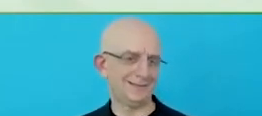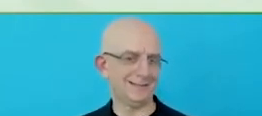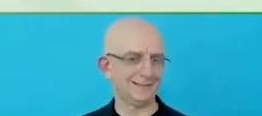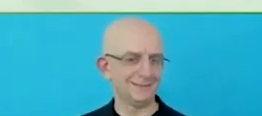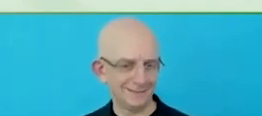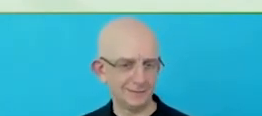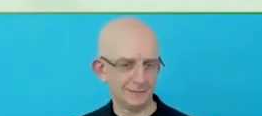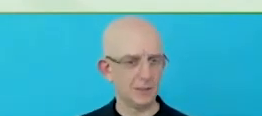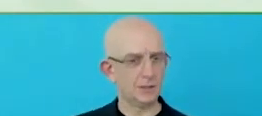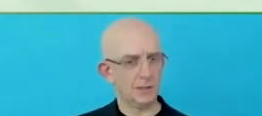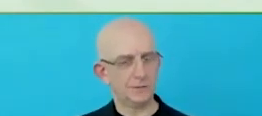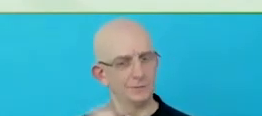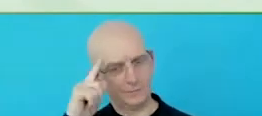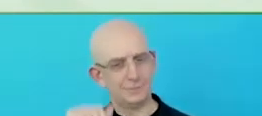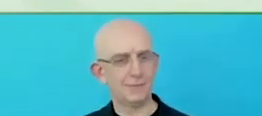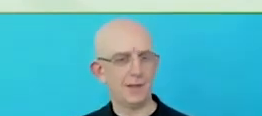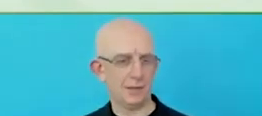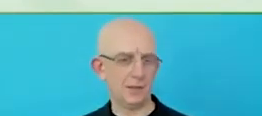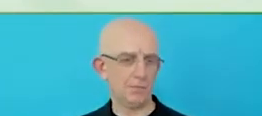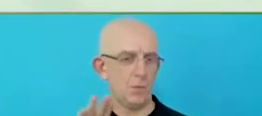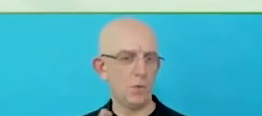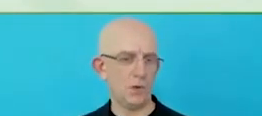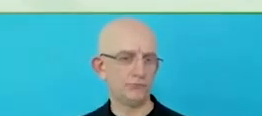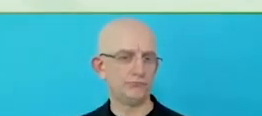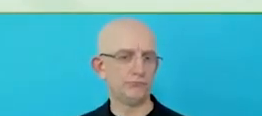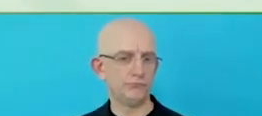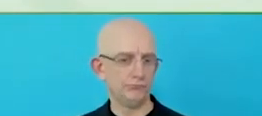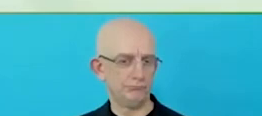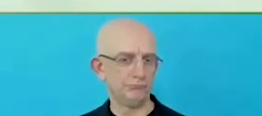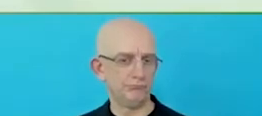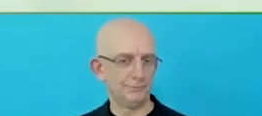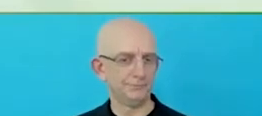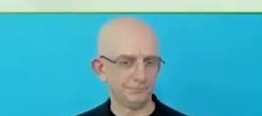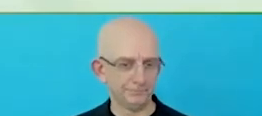One I hope we continue to repeat in the upcoming years.